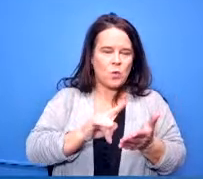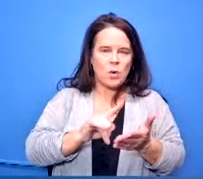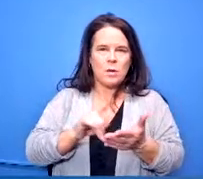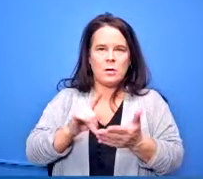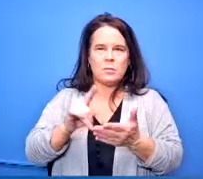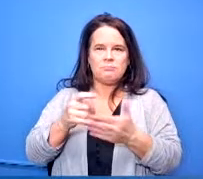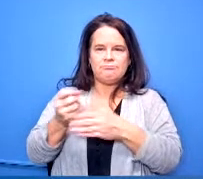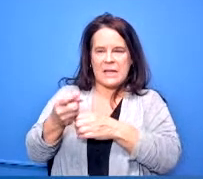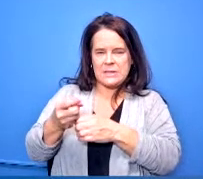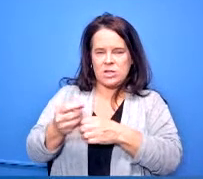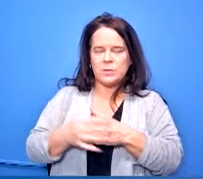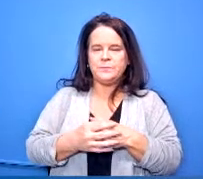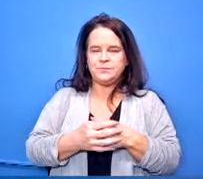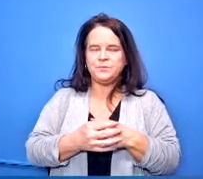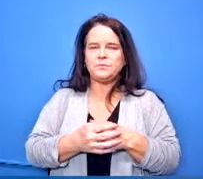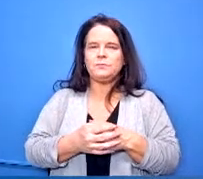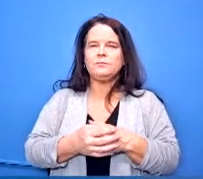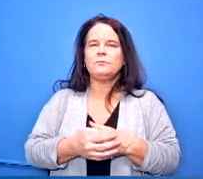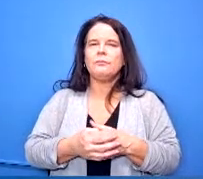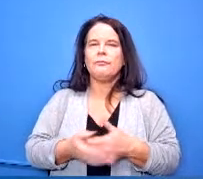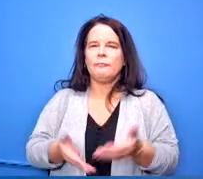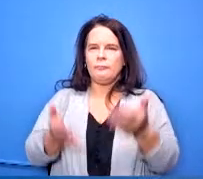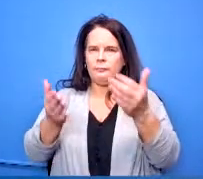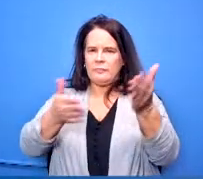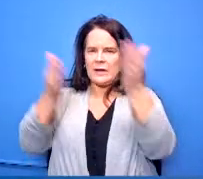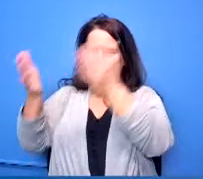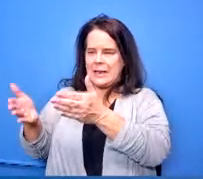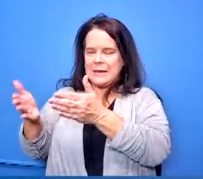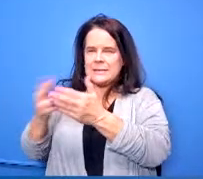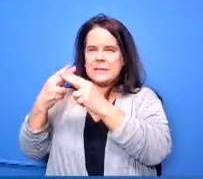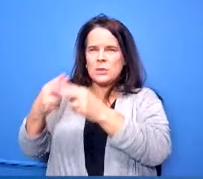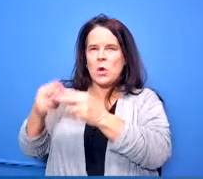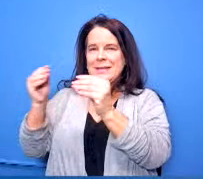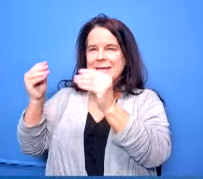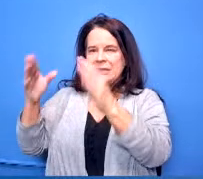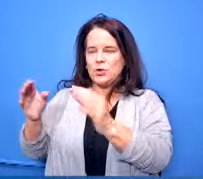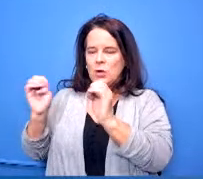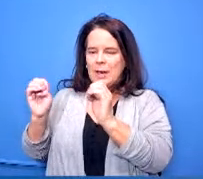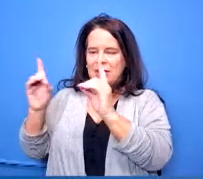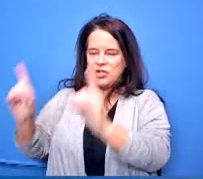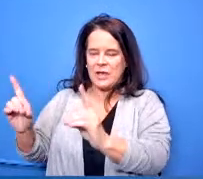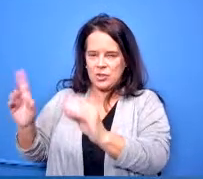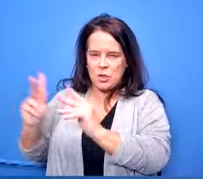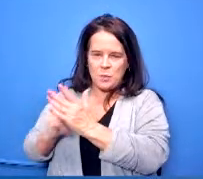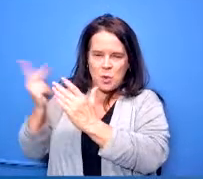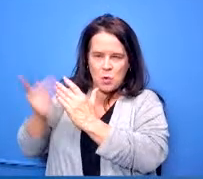the next program is a teacher education program that will be a start-up program